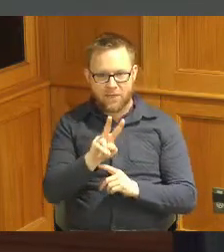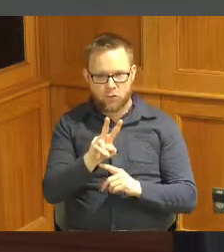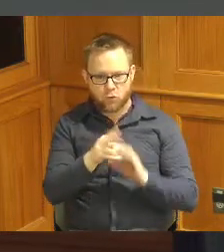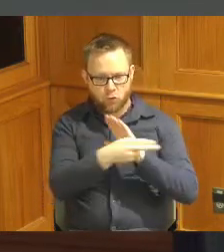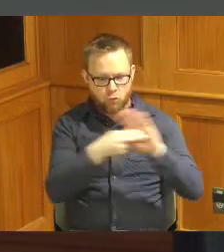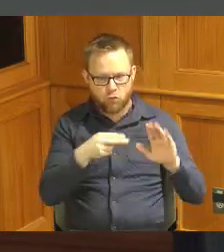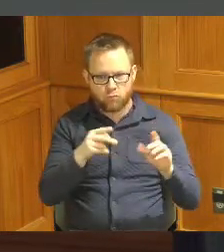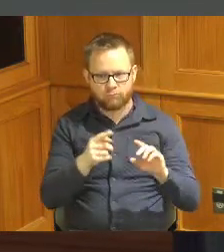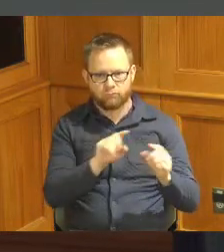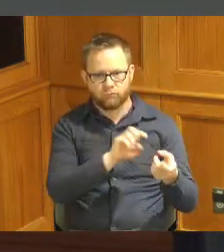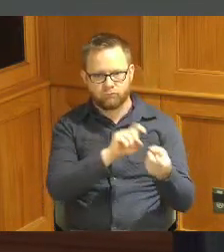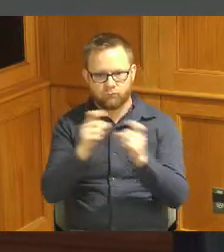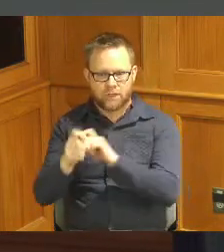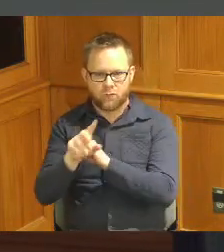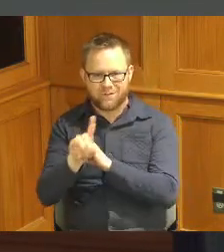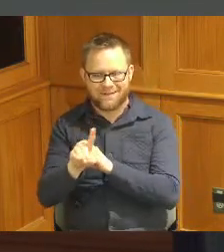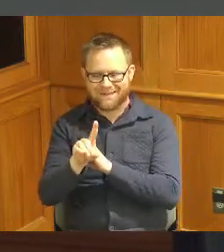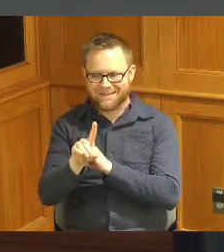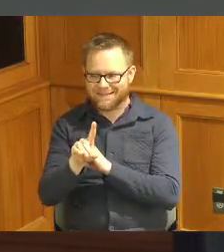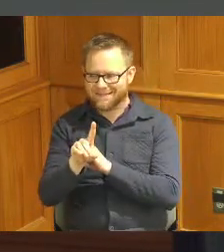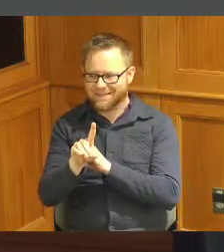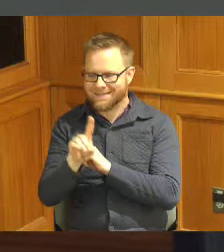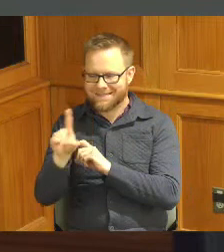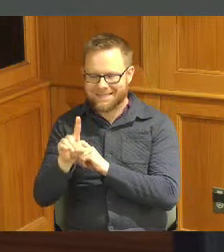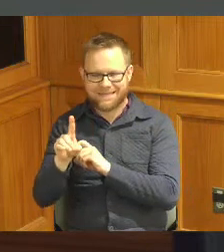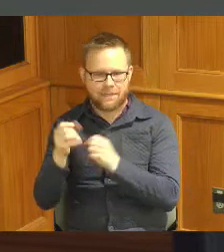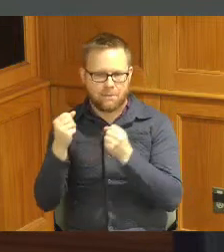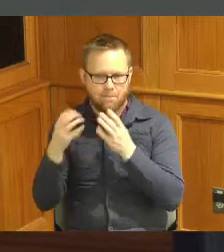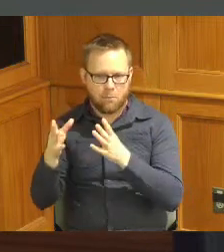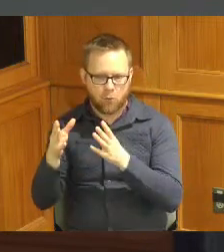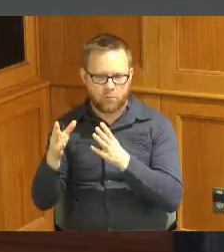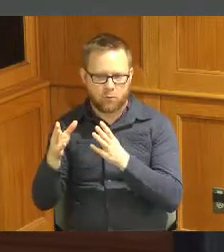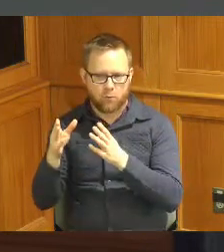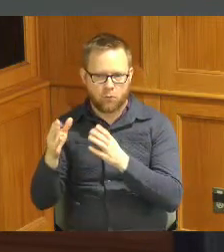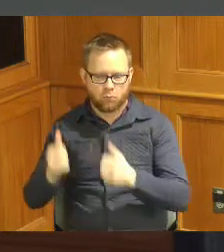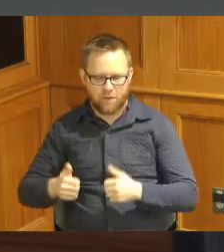again you had a public hearing on this and the result of the public hearing was to have the